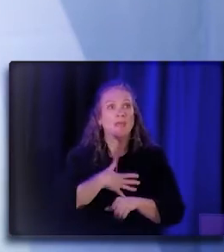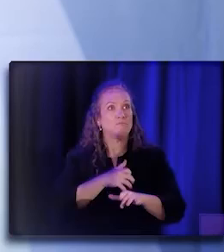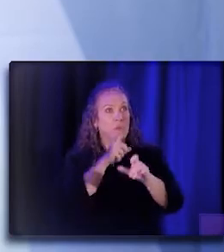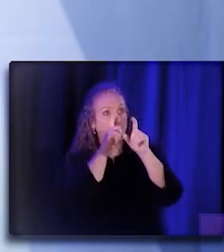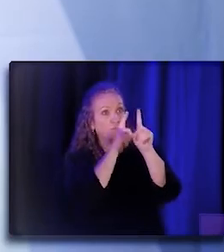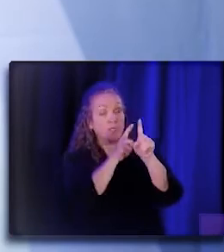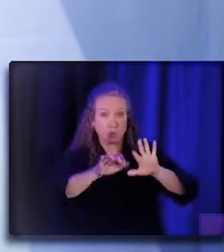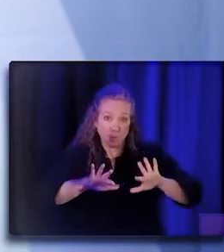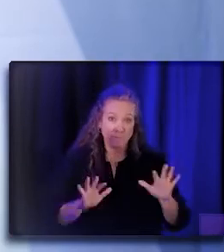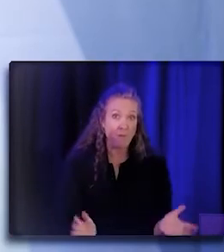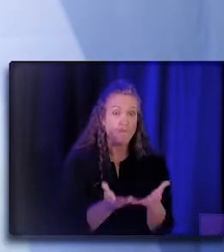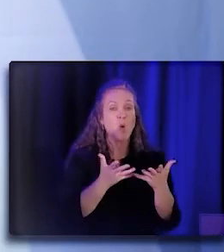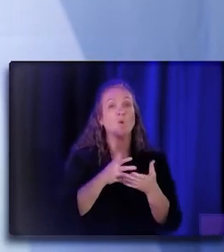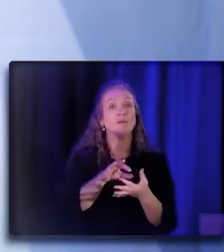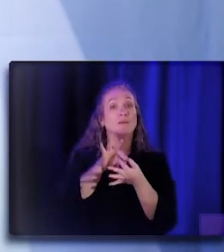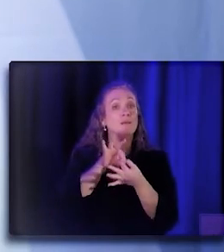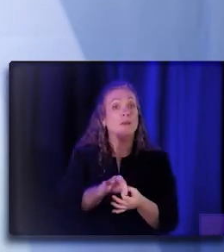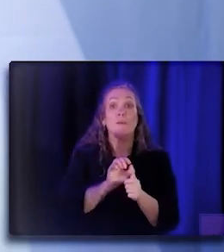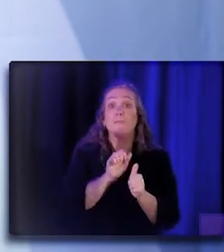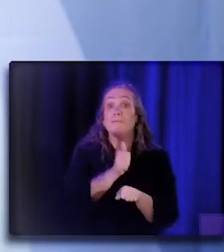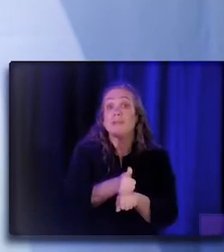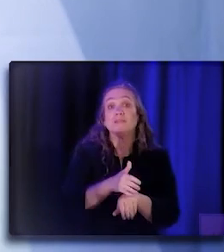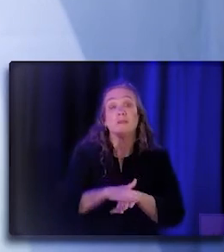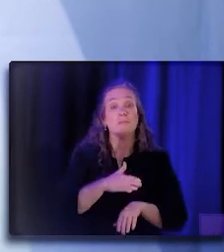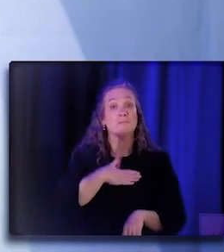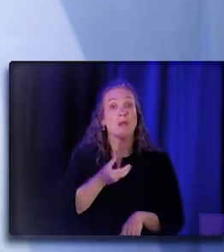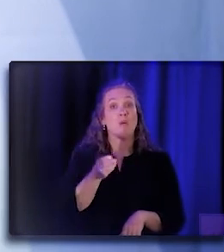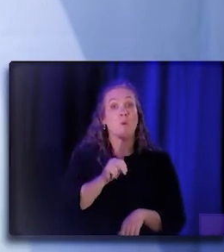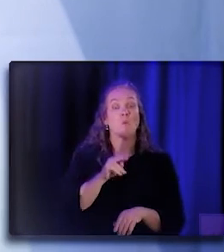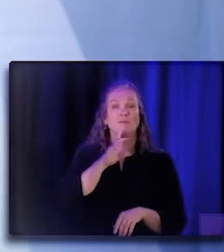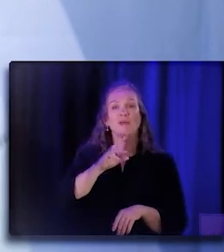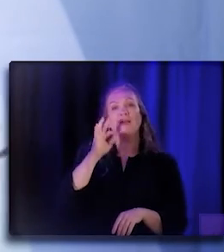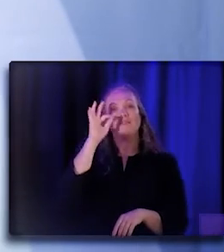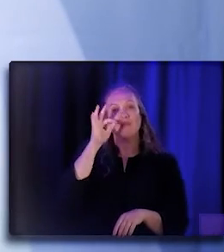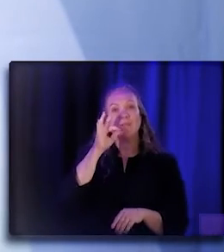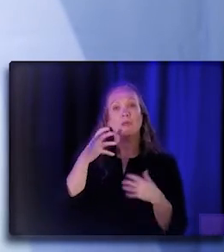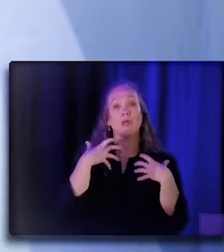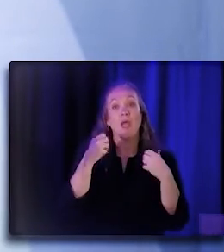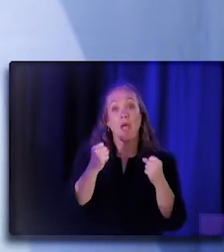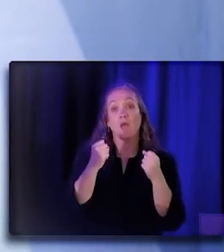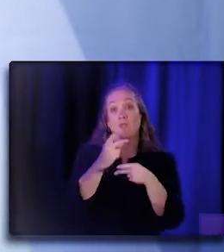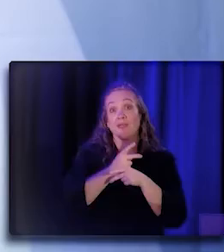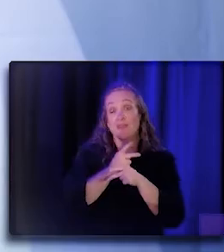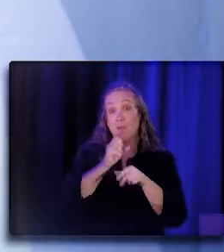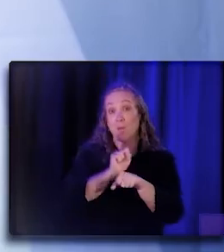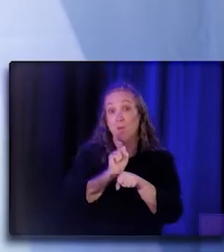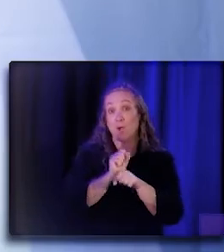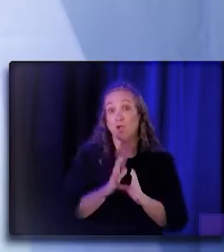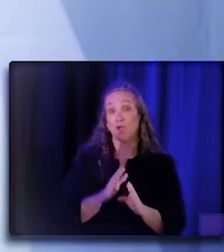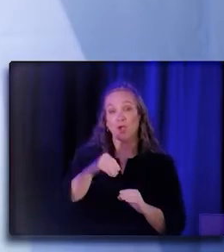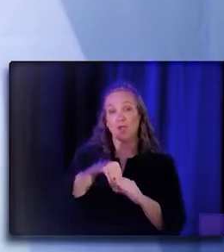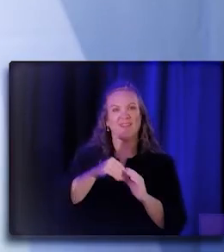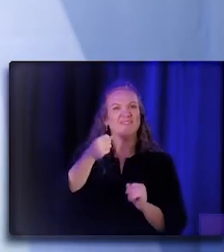is, you know, rooted in my experience as a Filipino community health worker down in LA. You know, I used to screen for social determinants